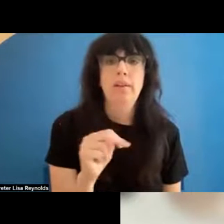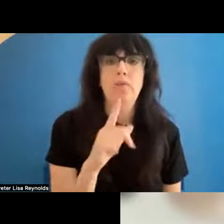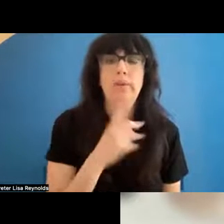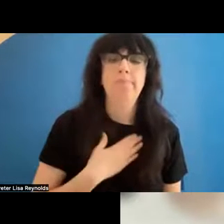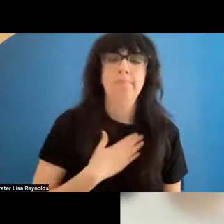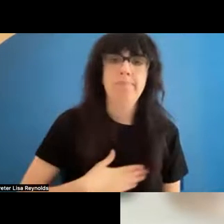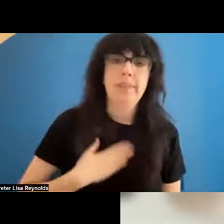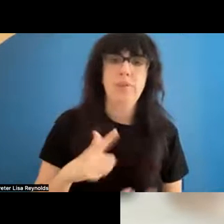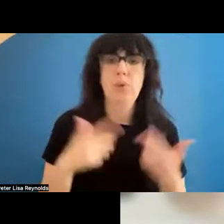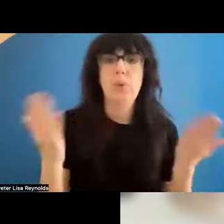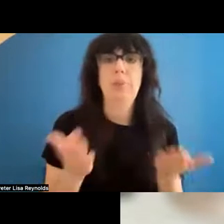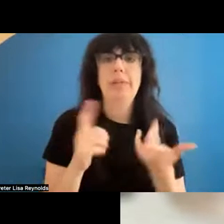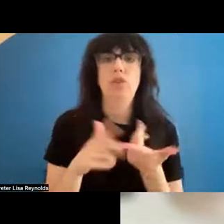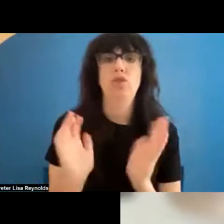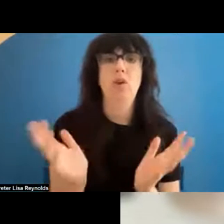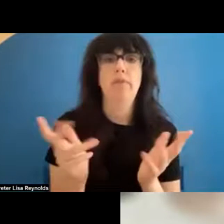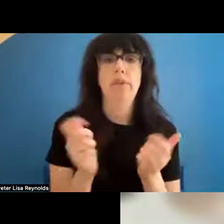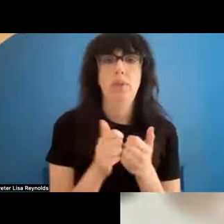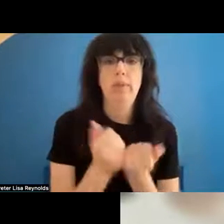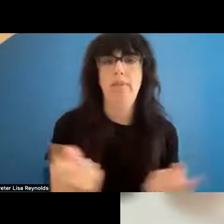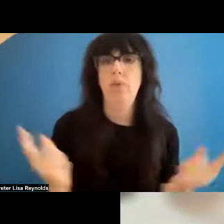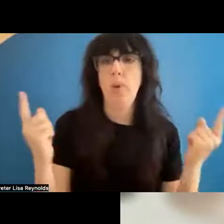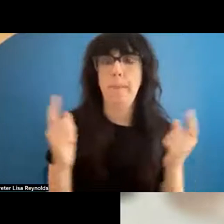be here with you and in conversation with everyone.